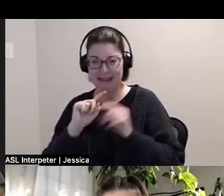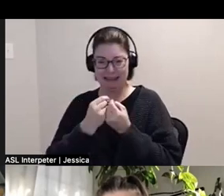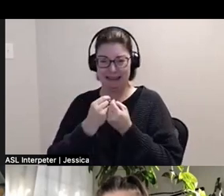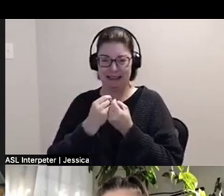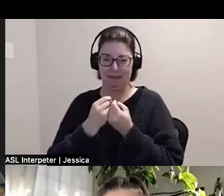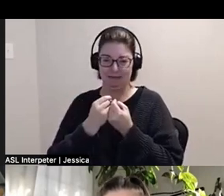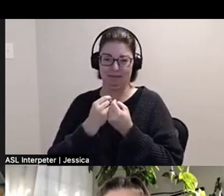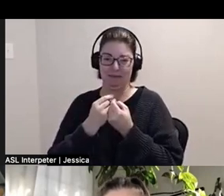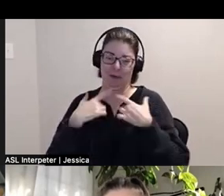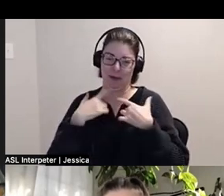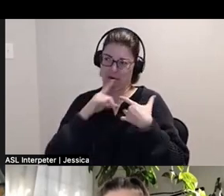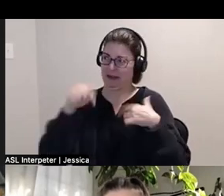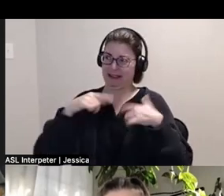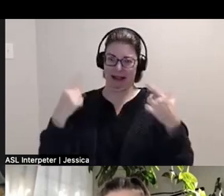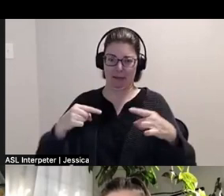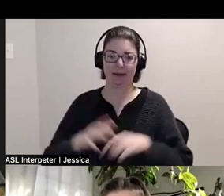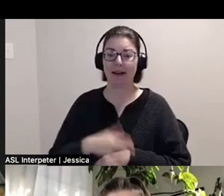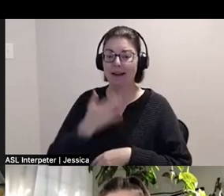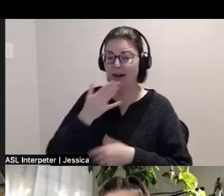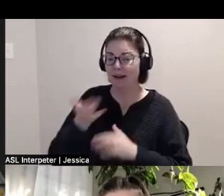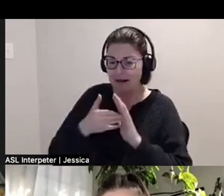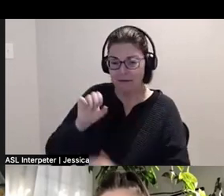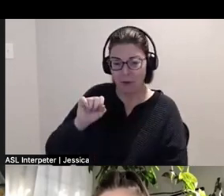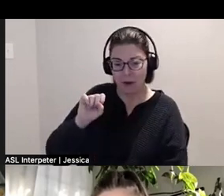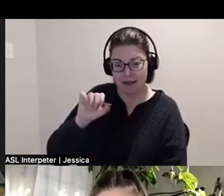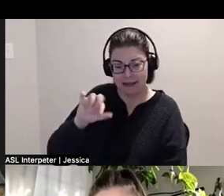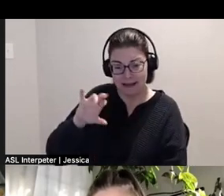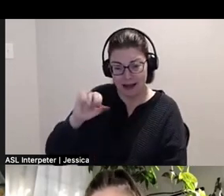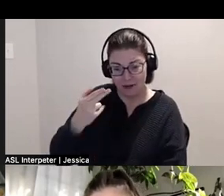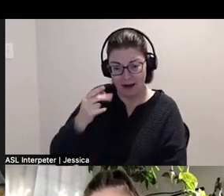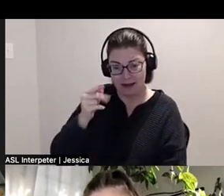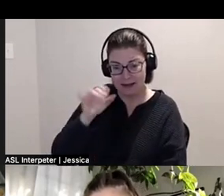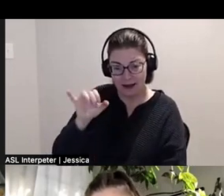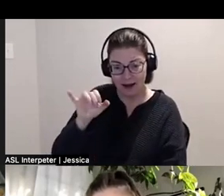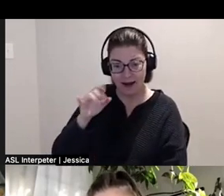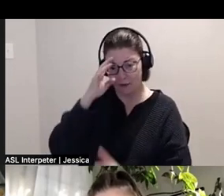and to the artists for their vulnerability in sharing their work. Jey is our Active Listener today.